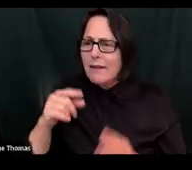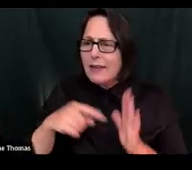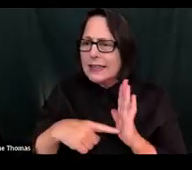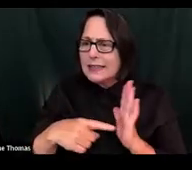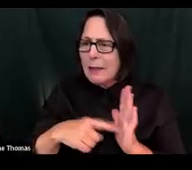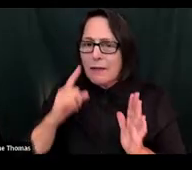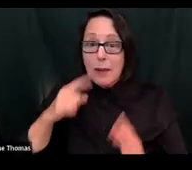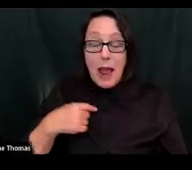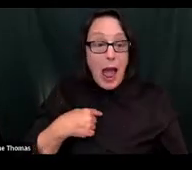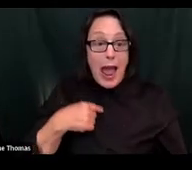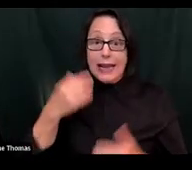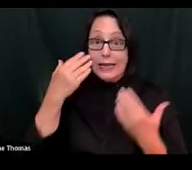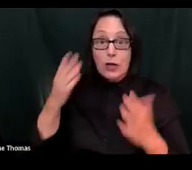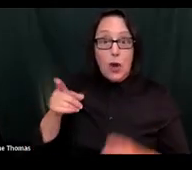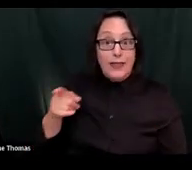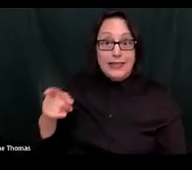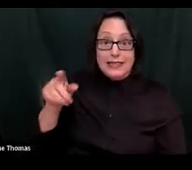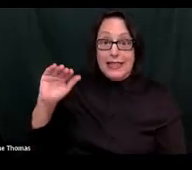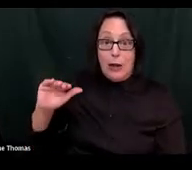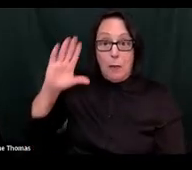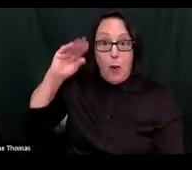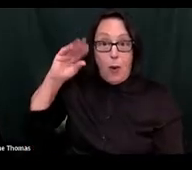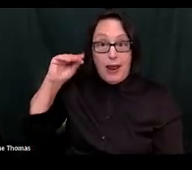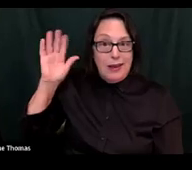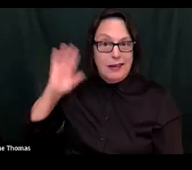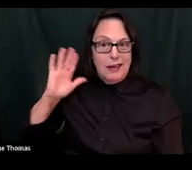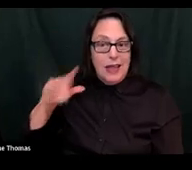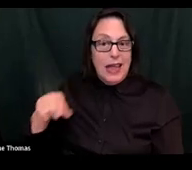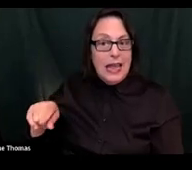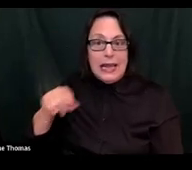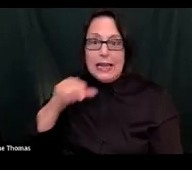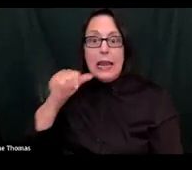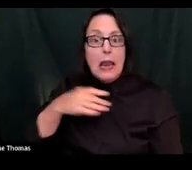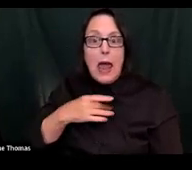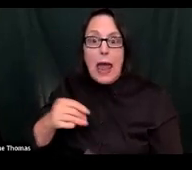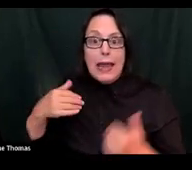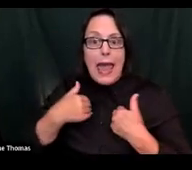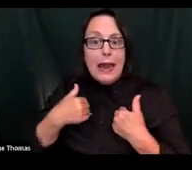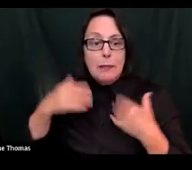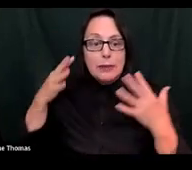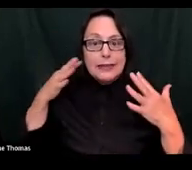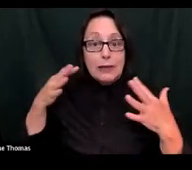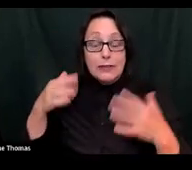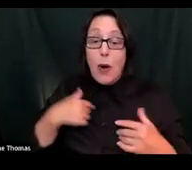I had. I didn't know that this little boy didn't like animal sounds and I took something that